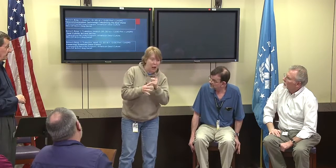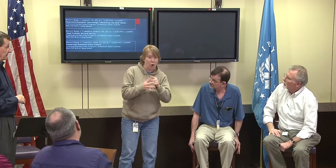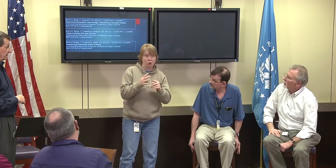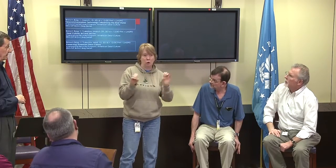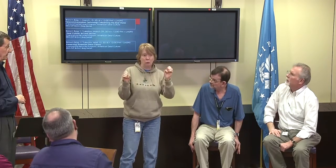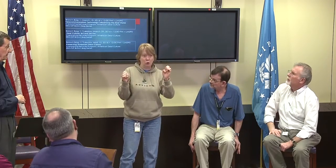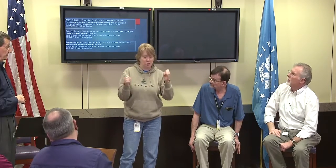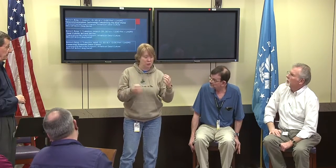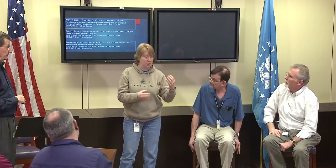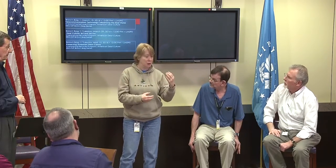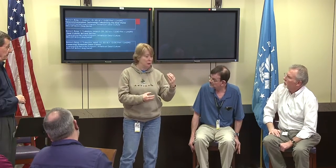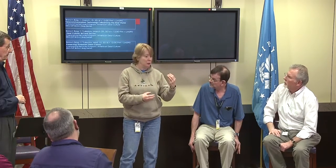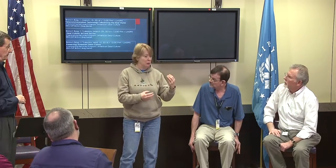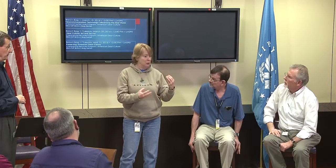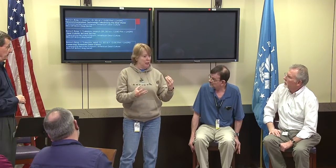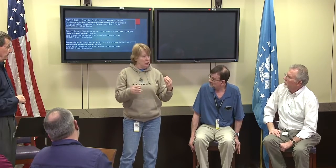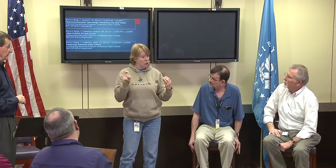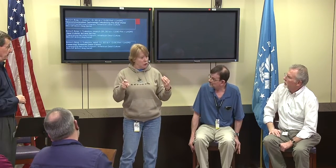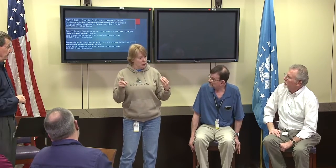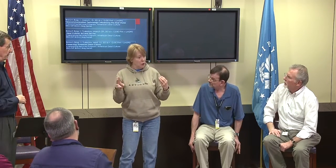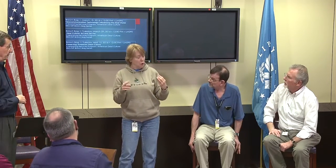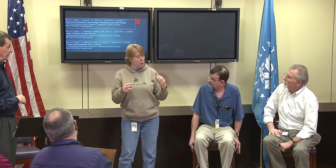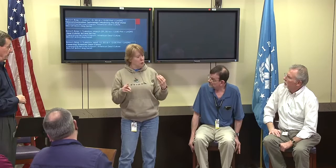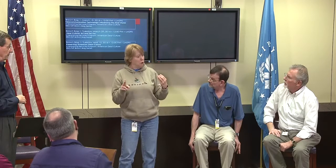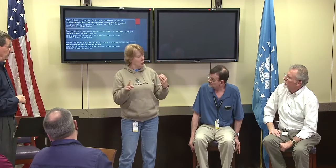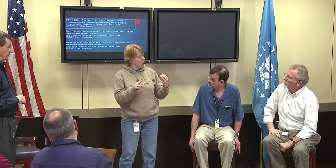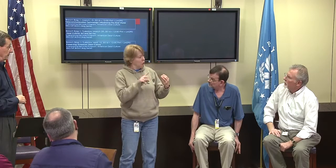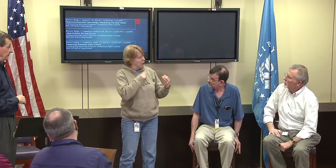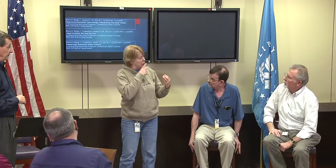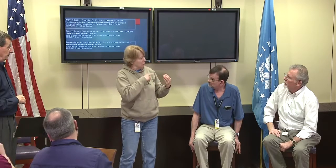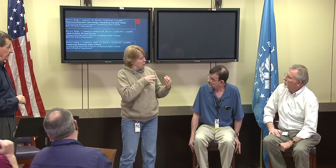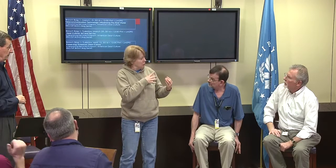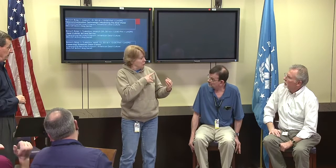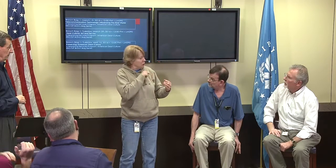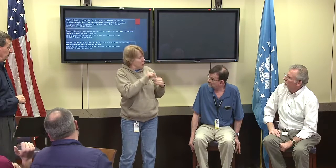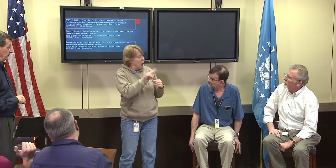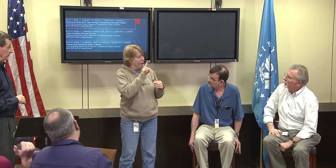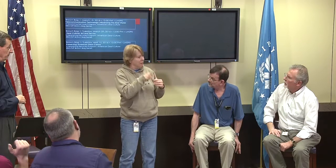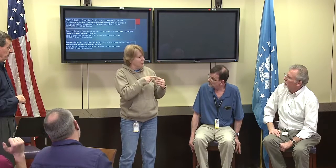if you need an interpreter you can't get an interpreter working with coworkers.